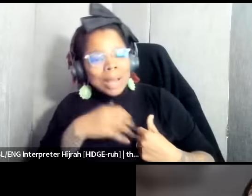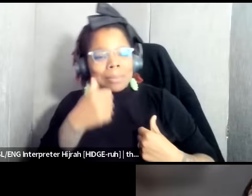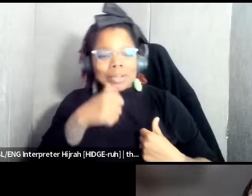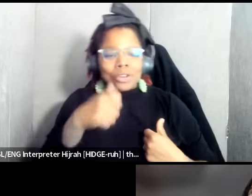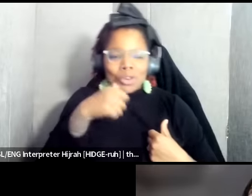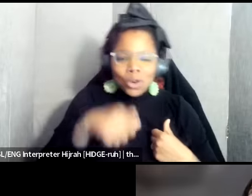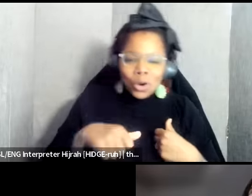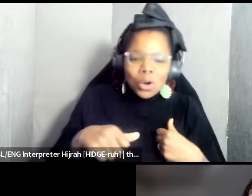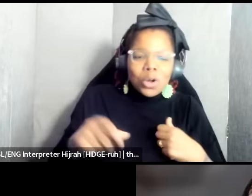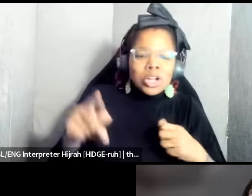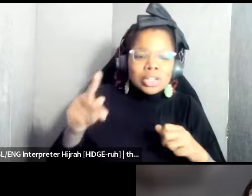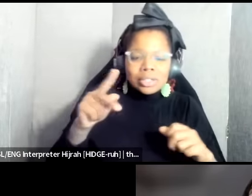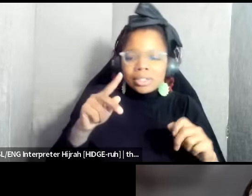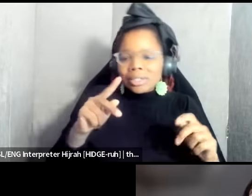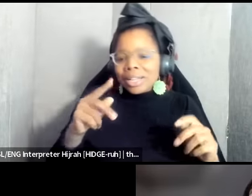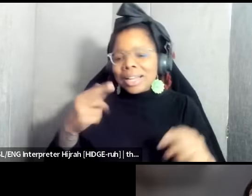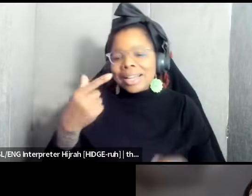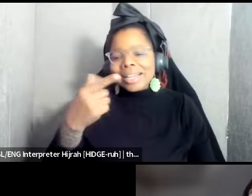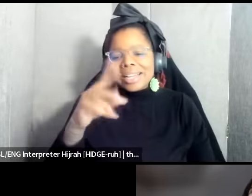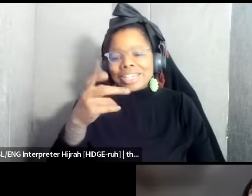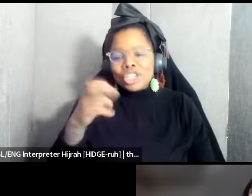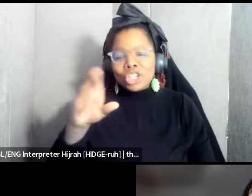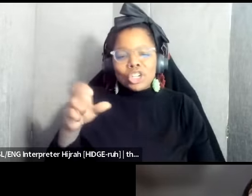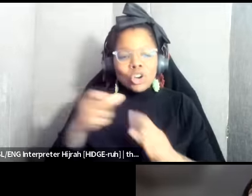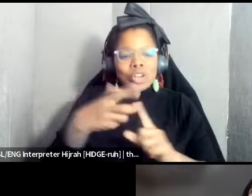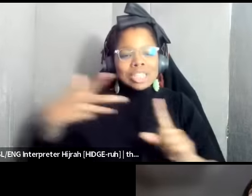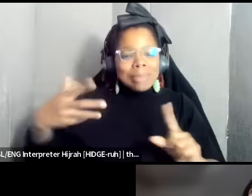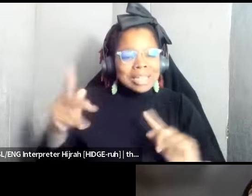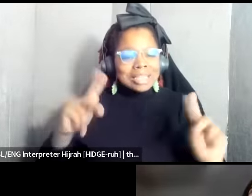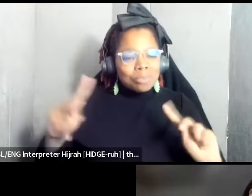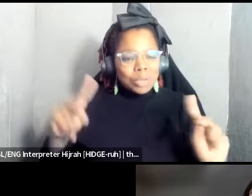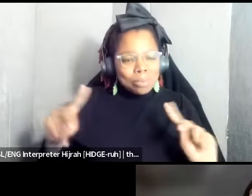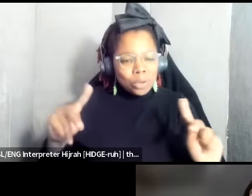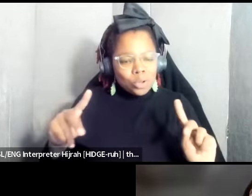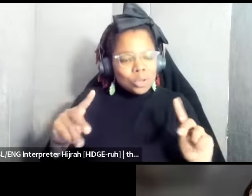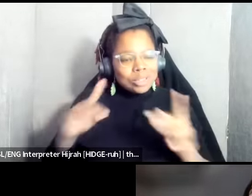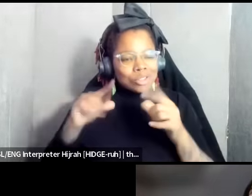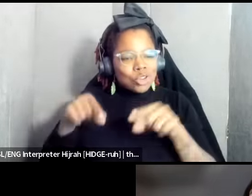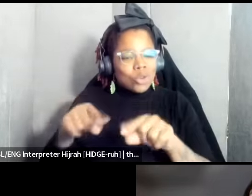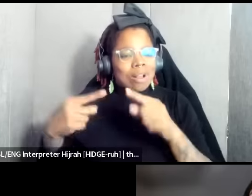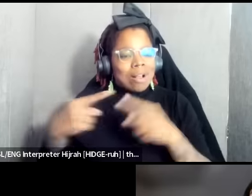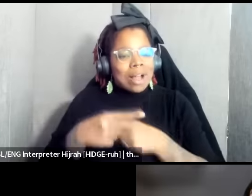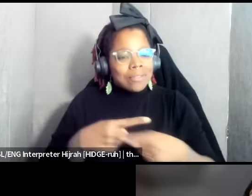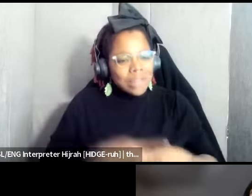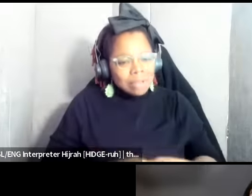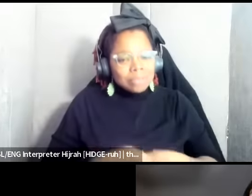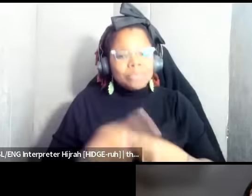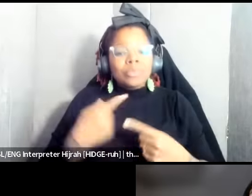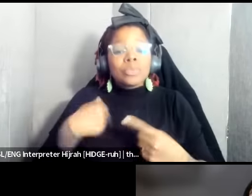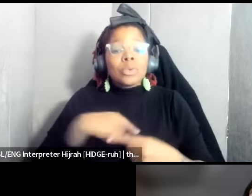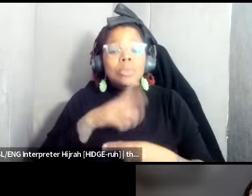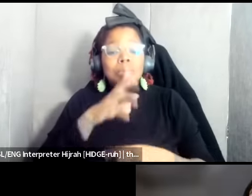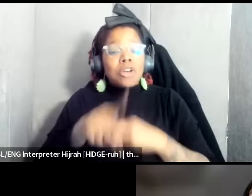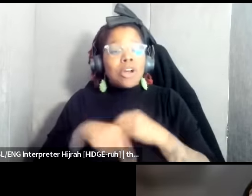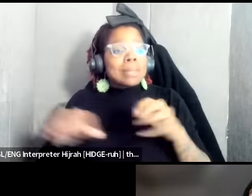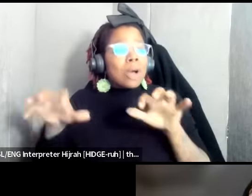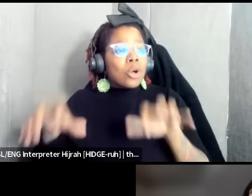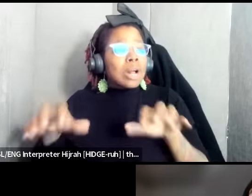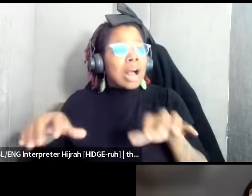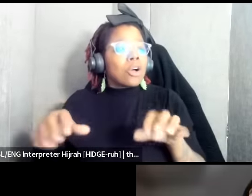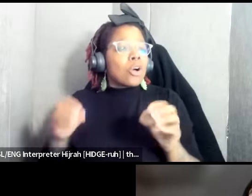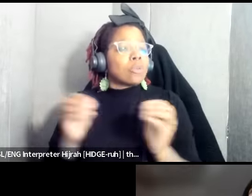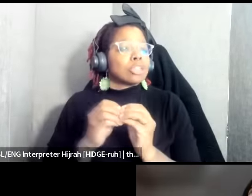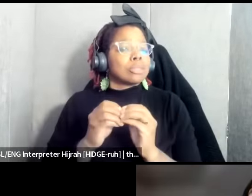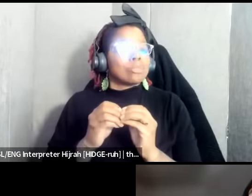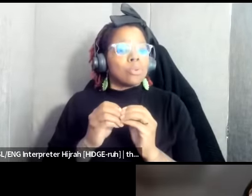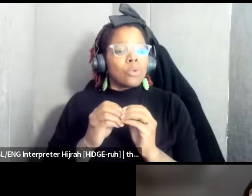sites of conflict and in particular um discussions about Congo have been more readily happening but